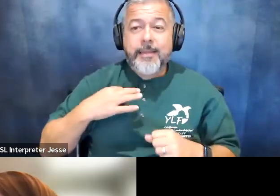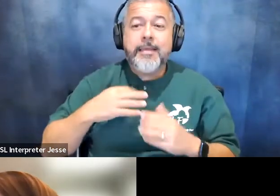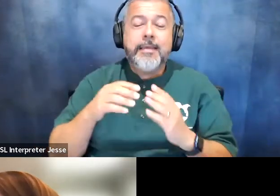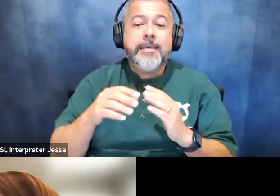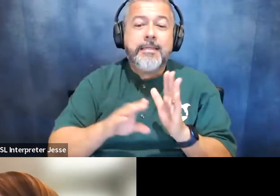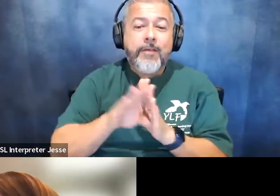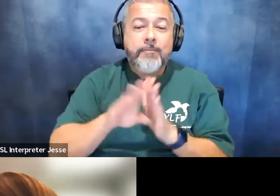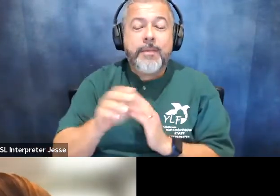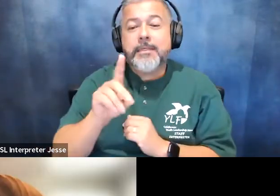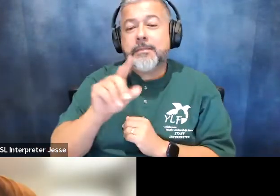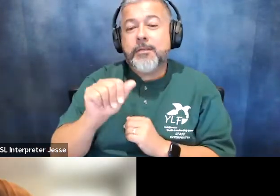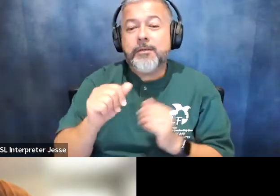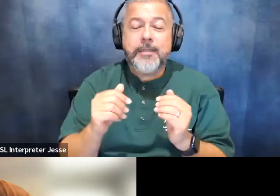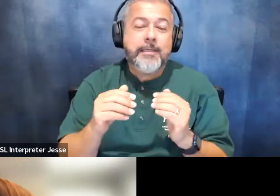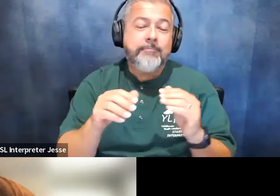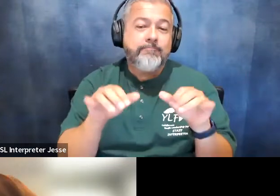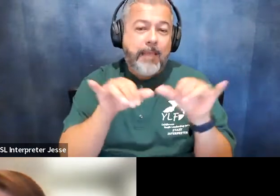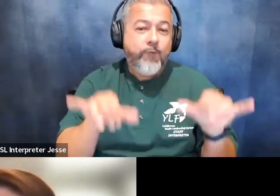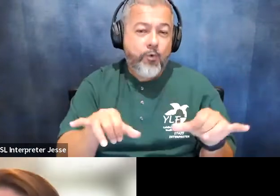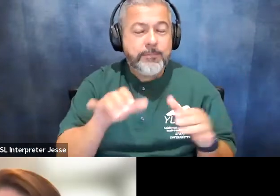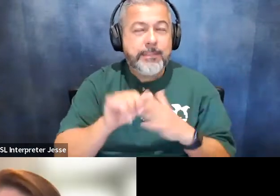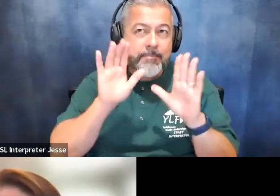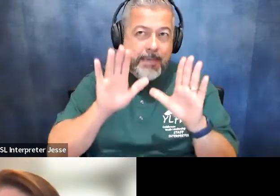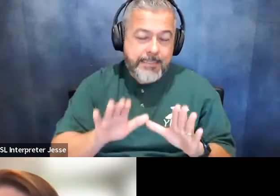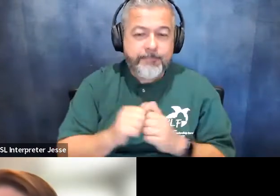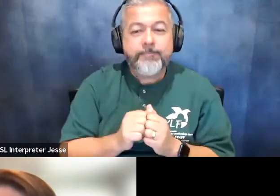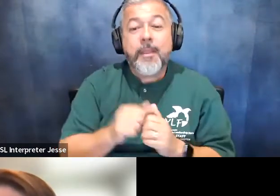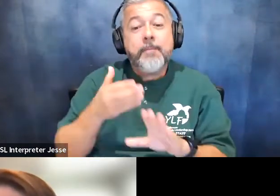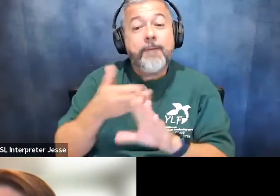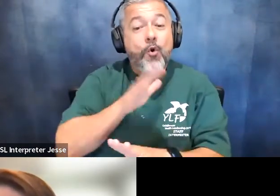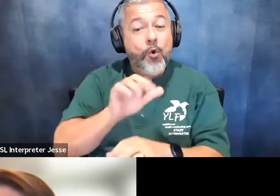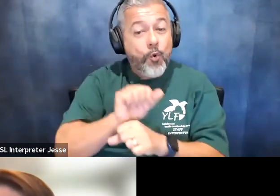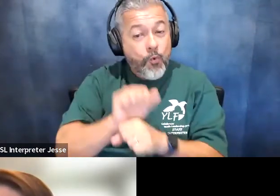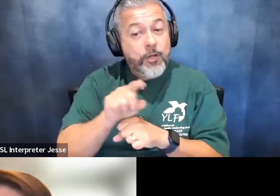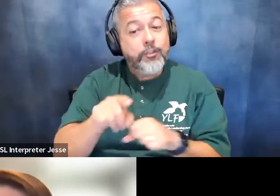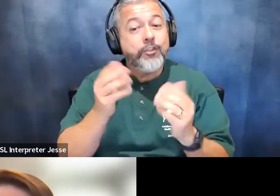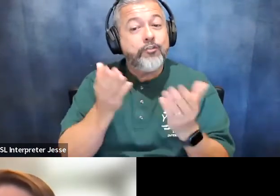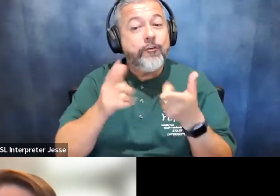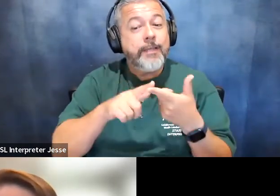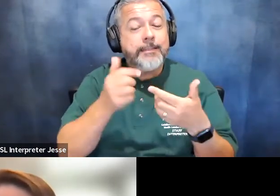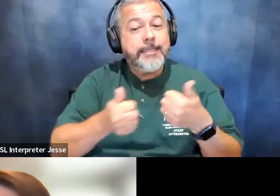platforms which is amazing prior to her work she also served as the executive director